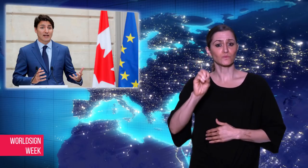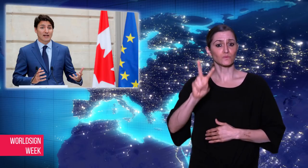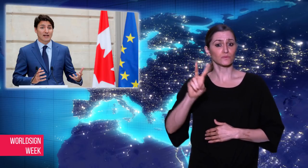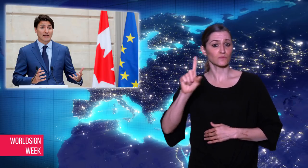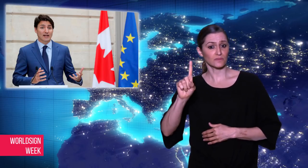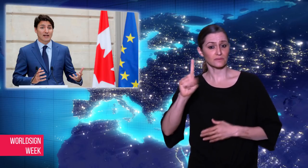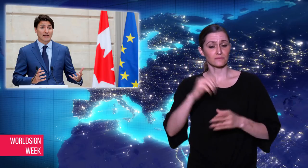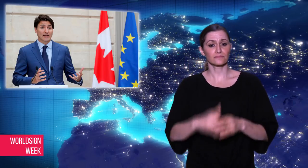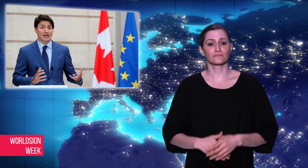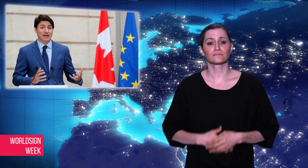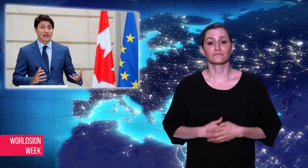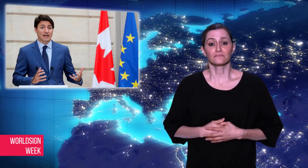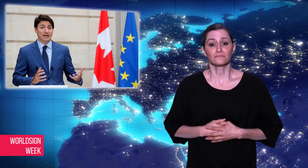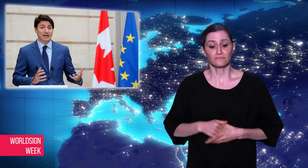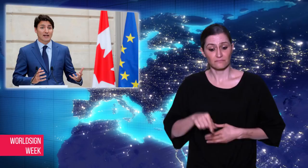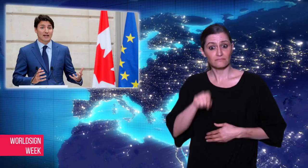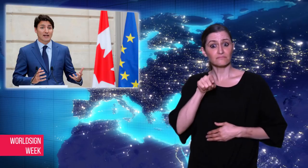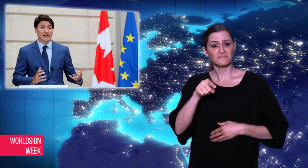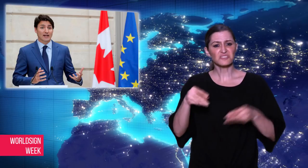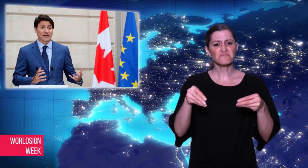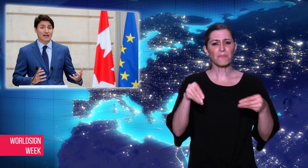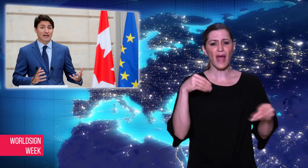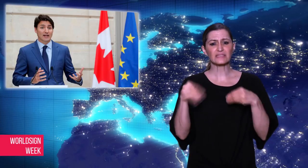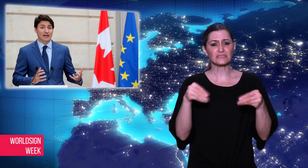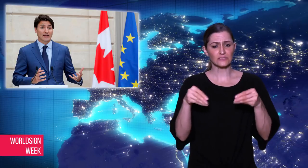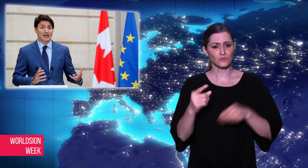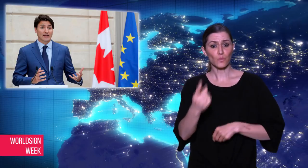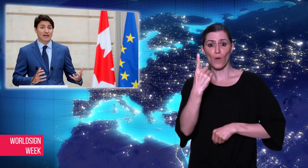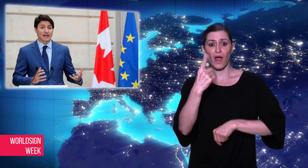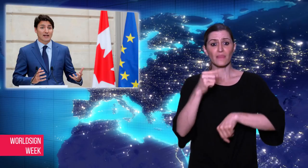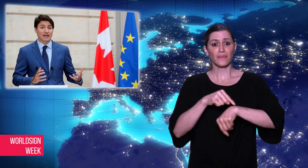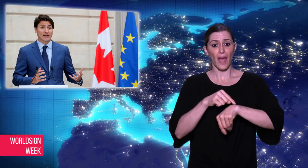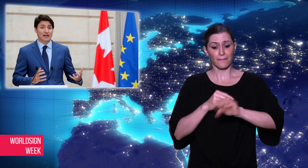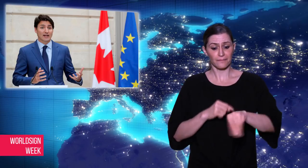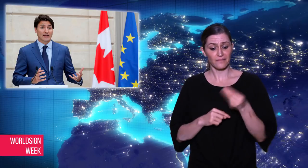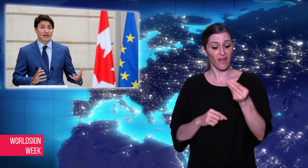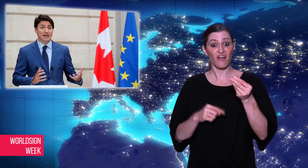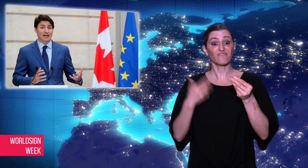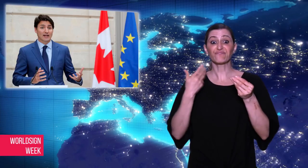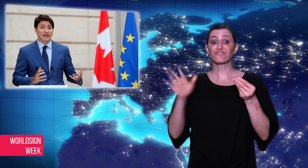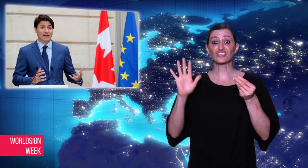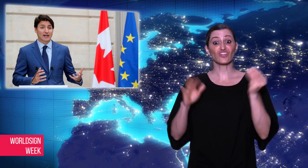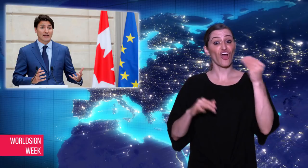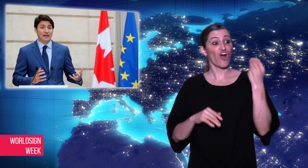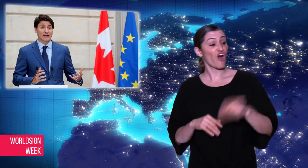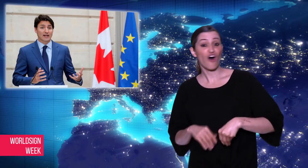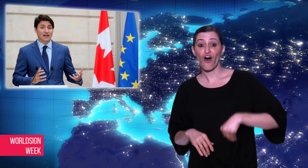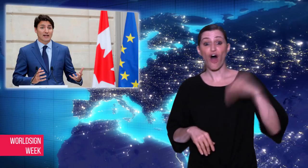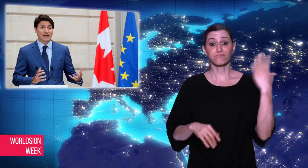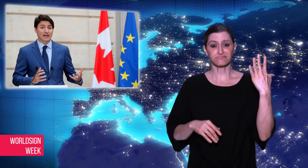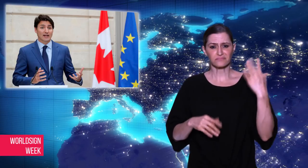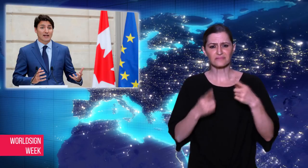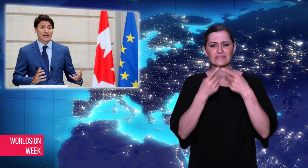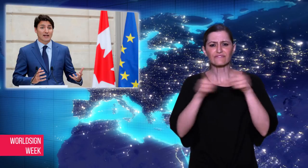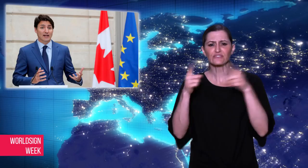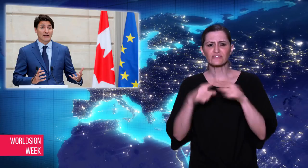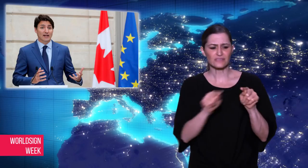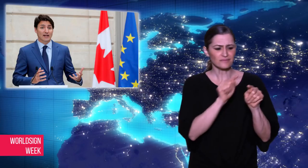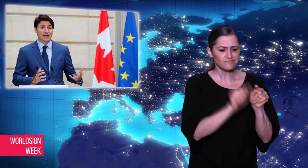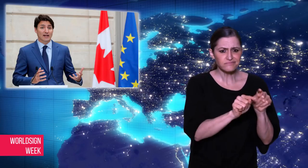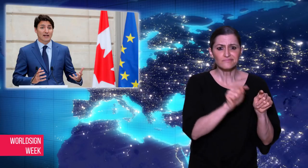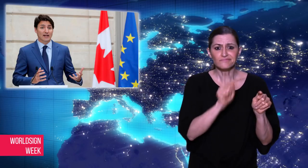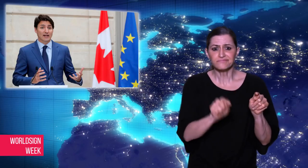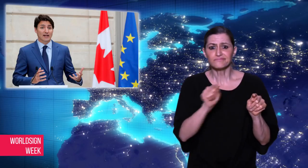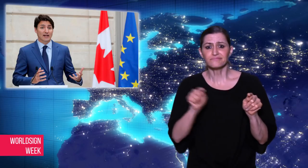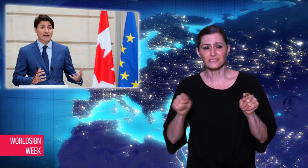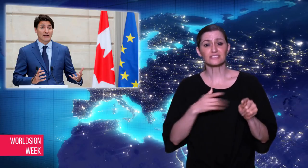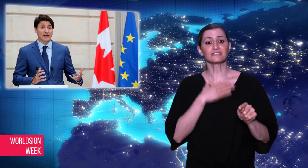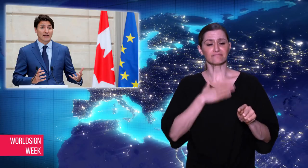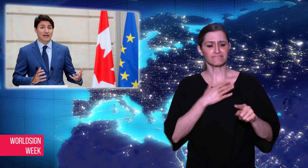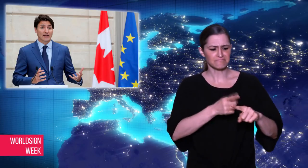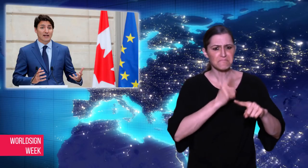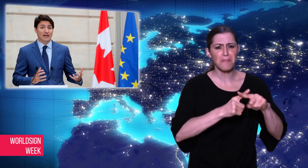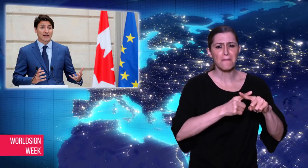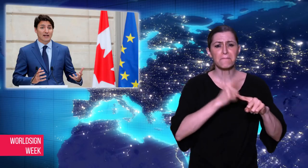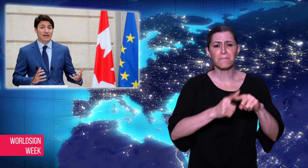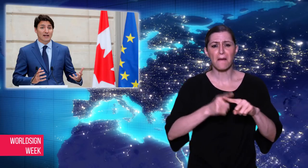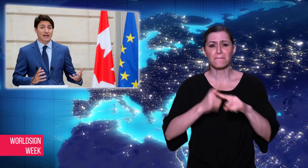He did not specify the single-use plastic items